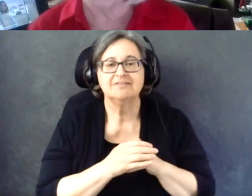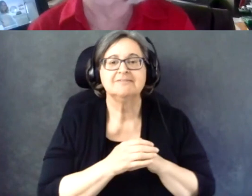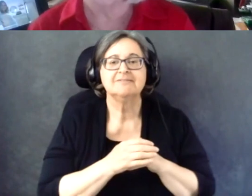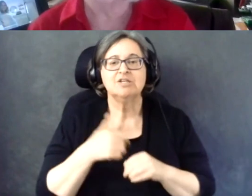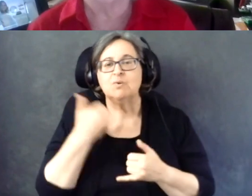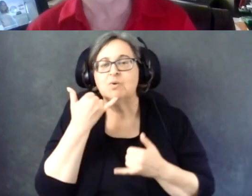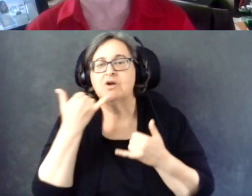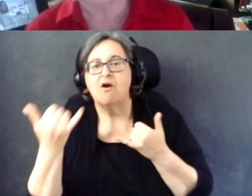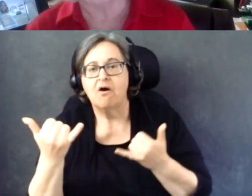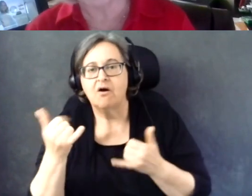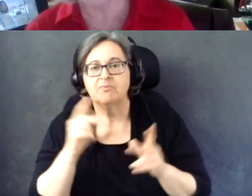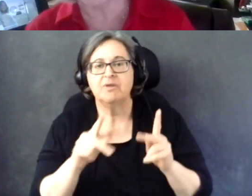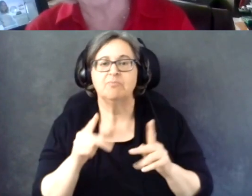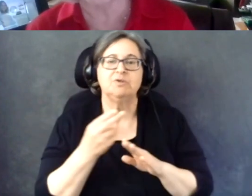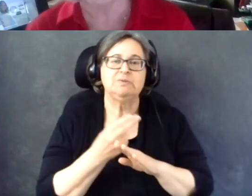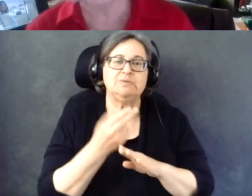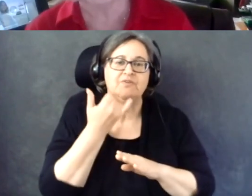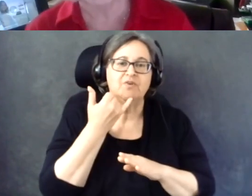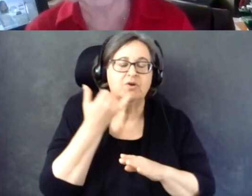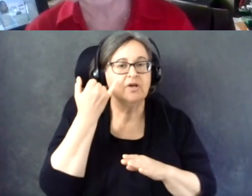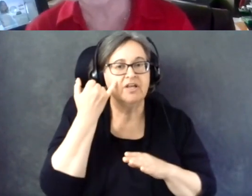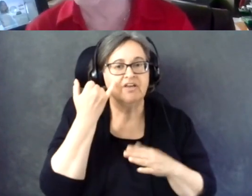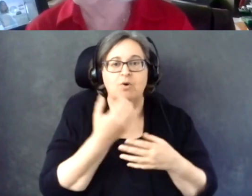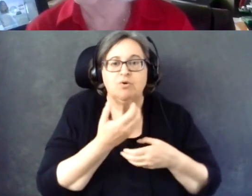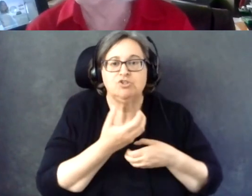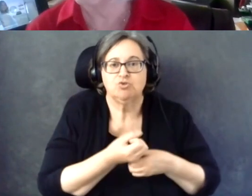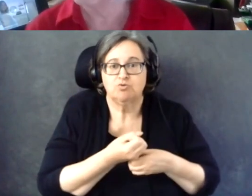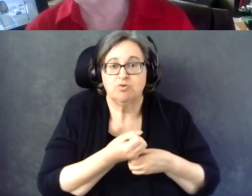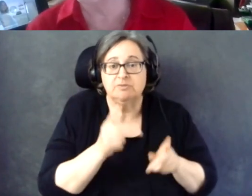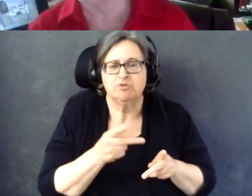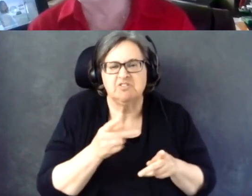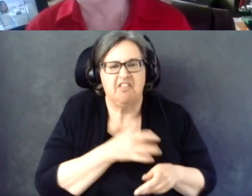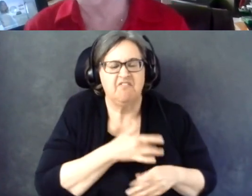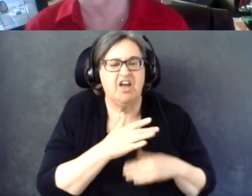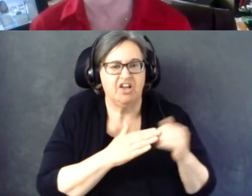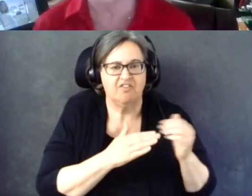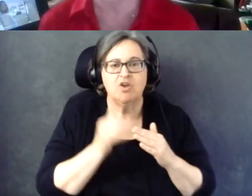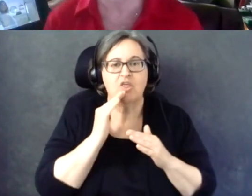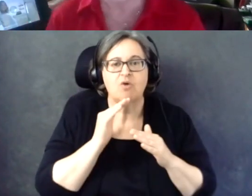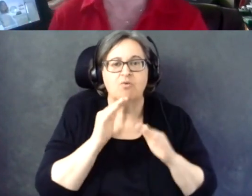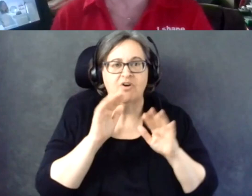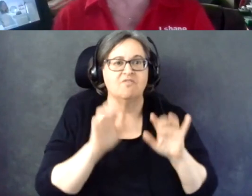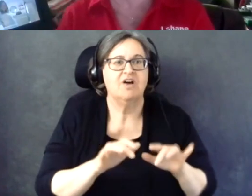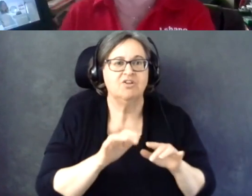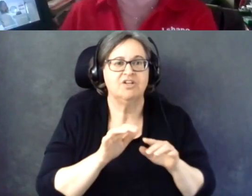If it was a trusted person and they felt comfortable with, they completed the survey with them